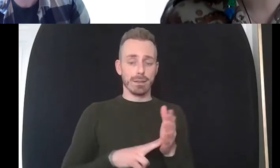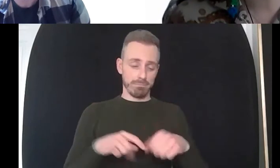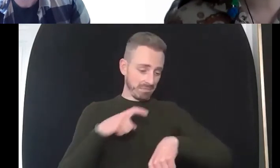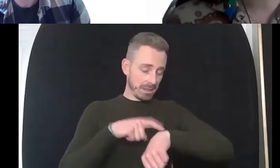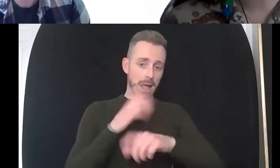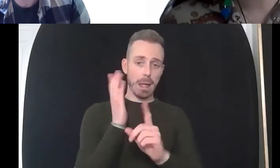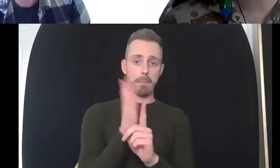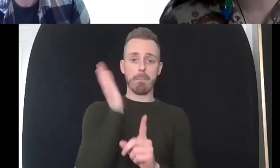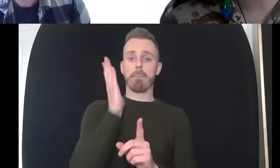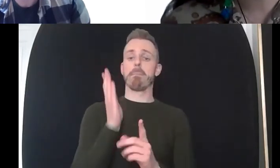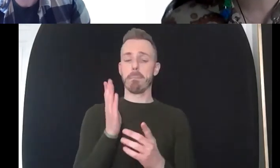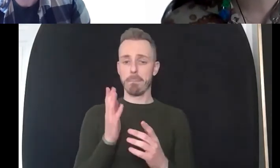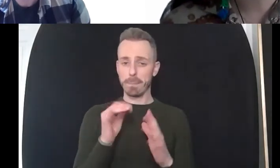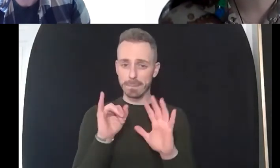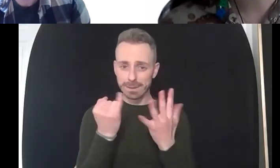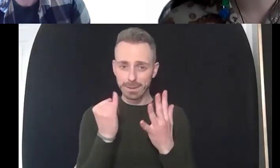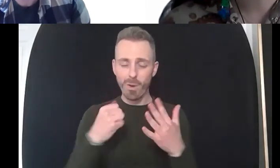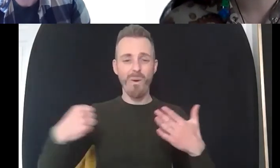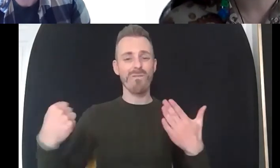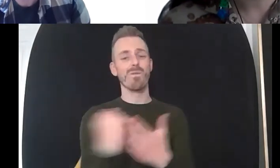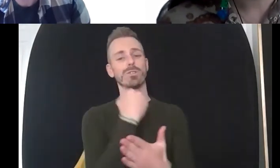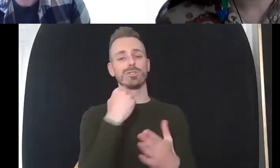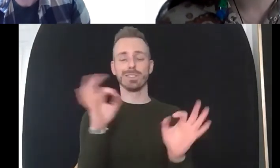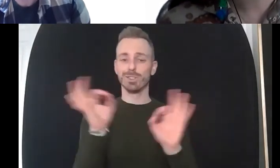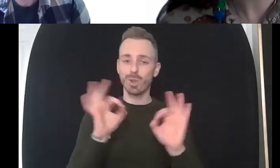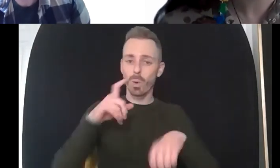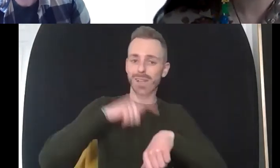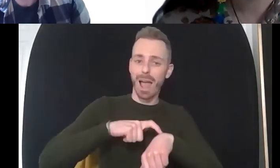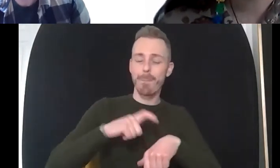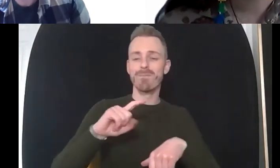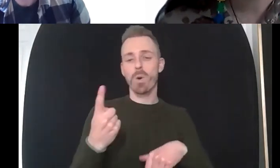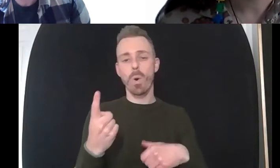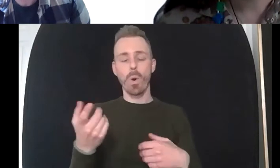don't have any time for the comments or any more questions but i want to thank everyone for coming